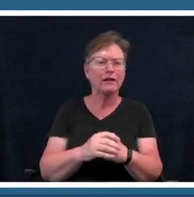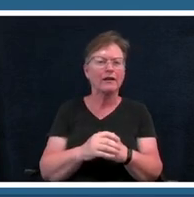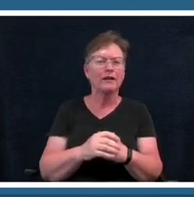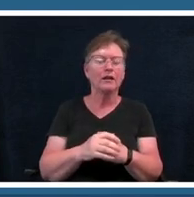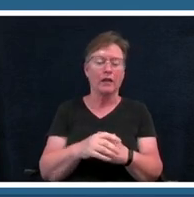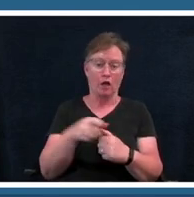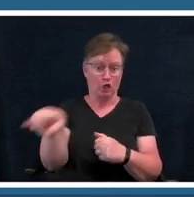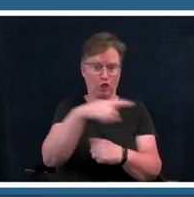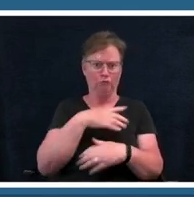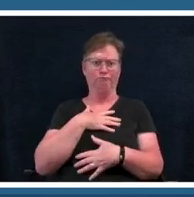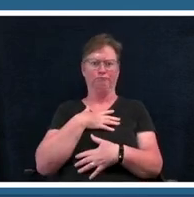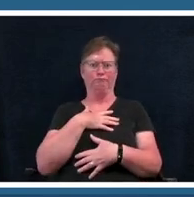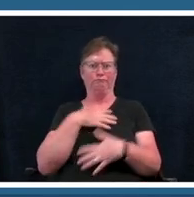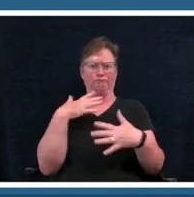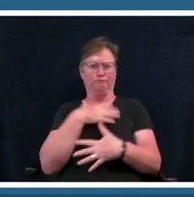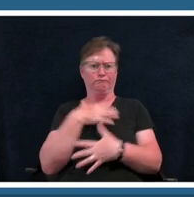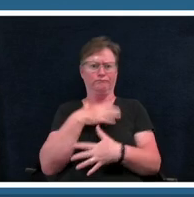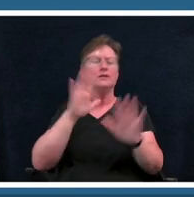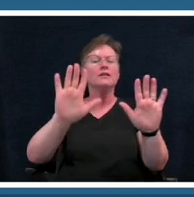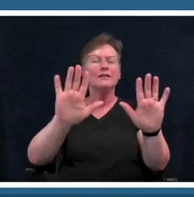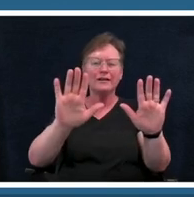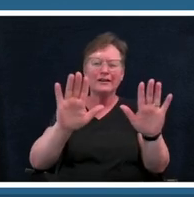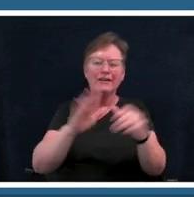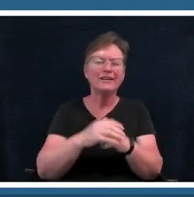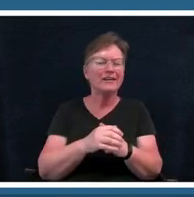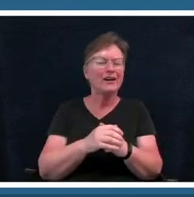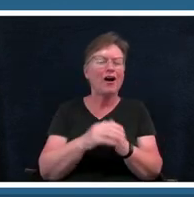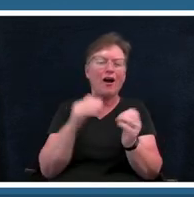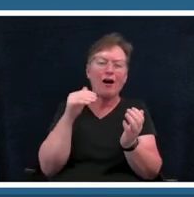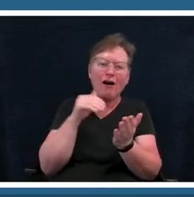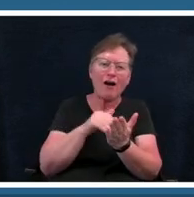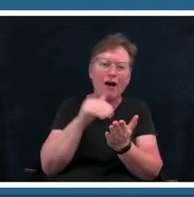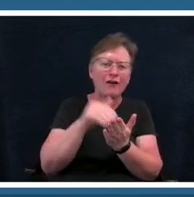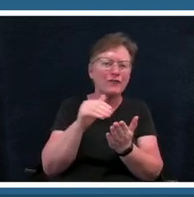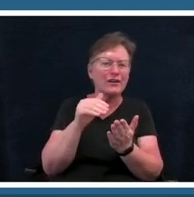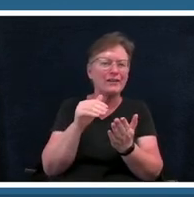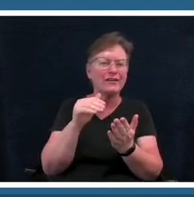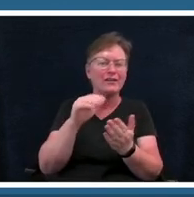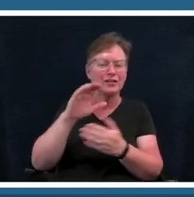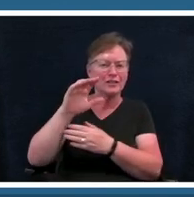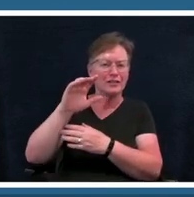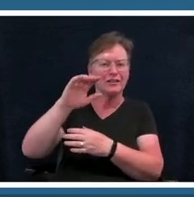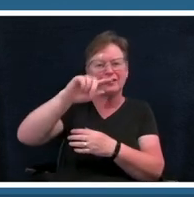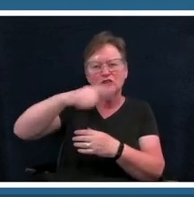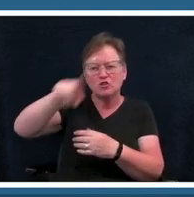and it can you know oftentimes treble